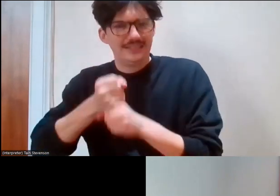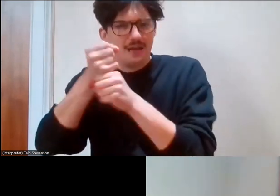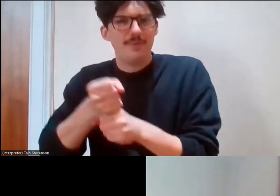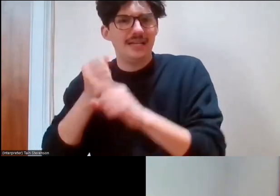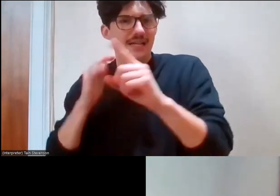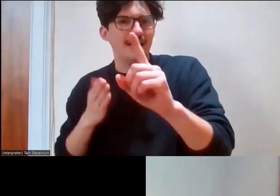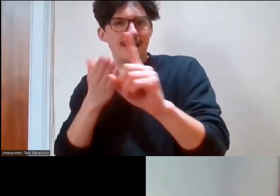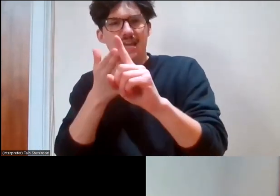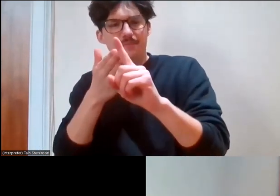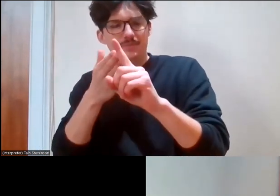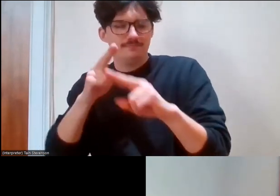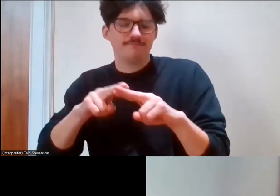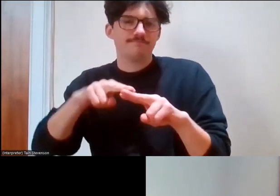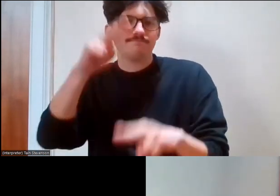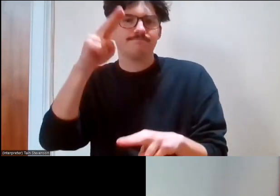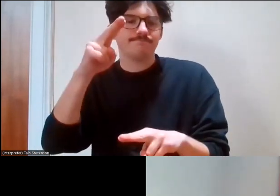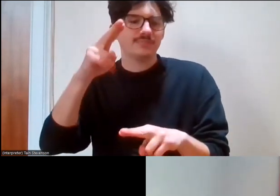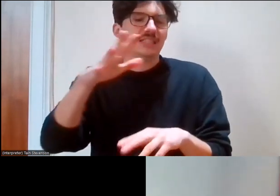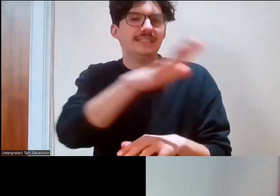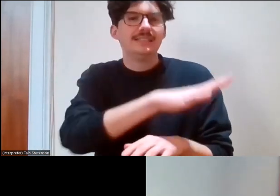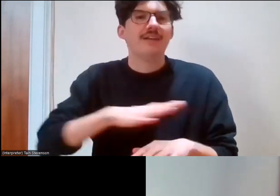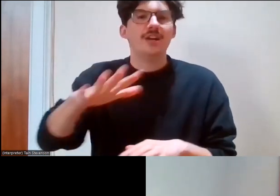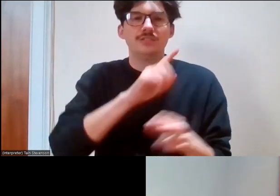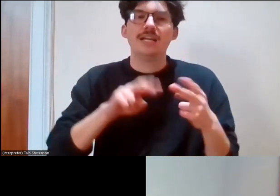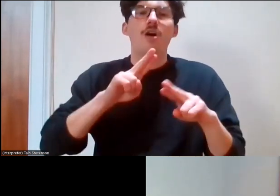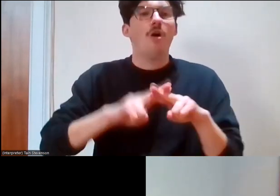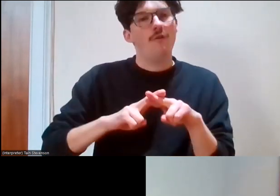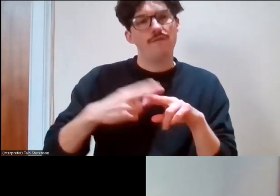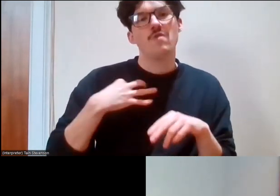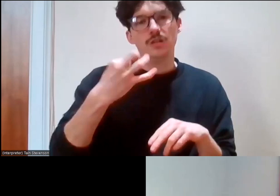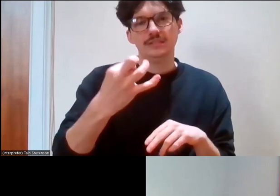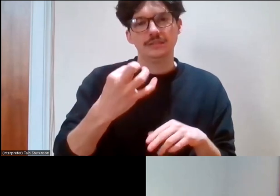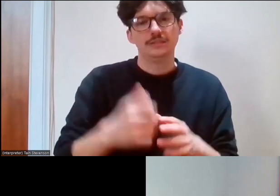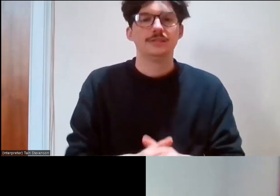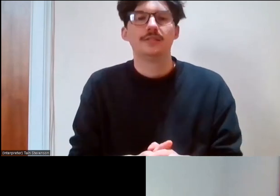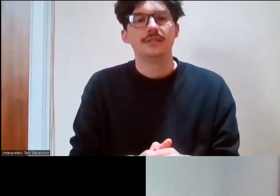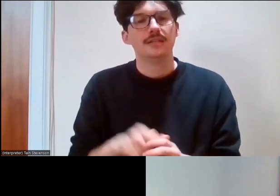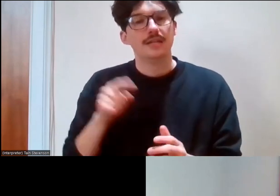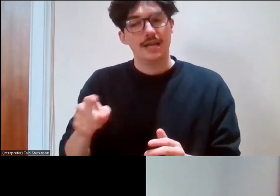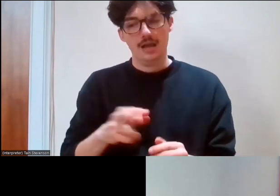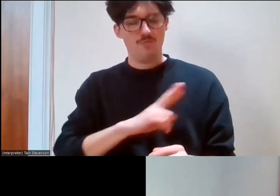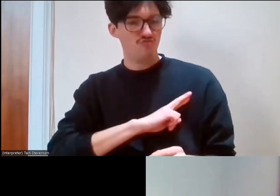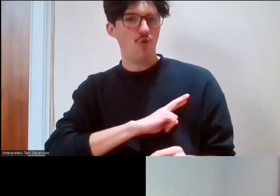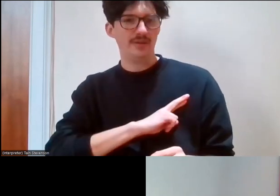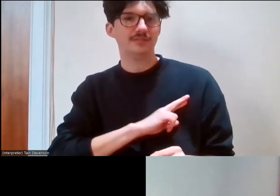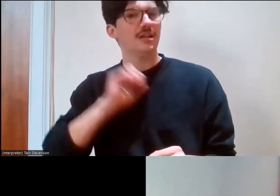diversity of heritage volunteers in Scotland and promises to promote heritage volunteering